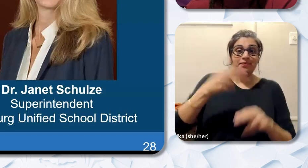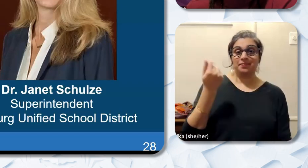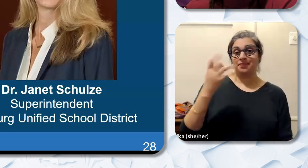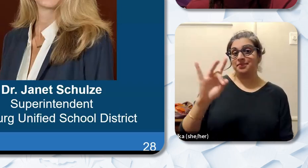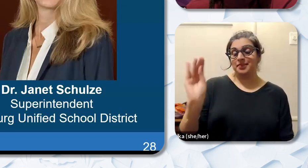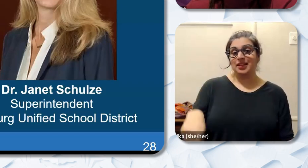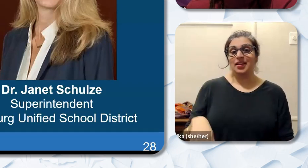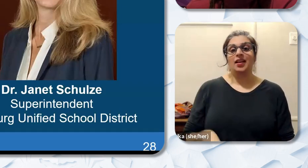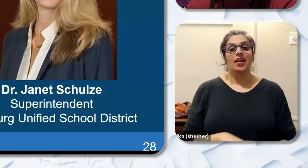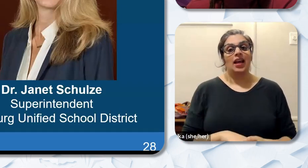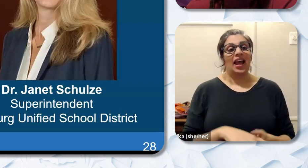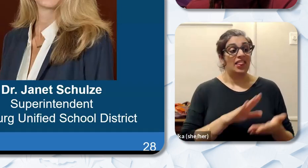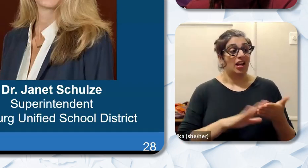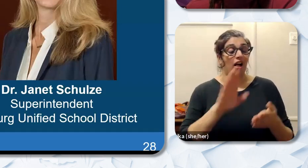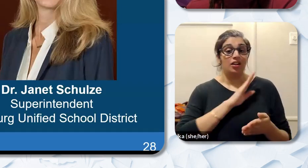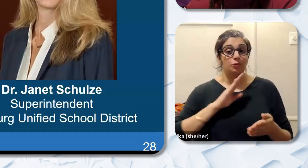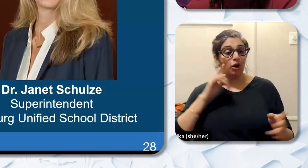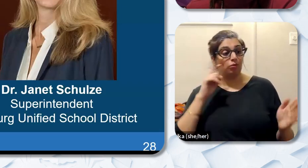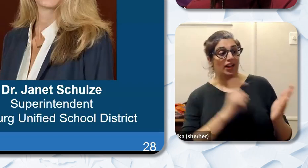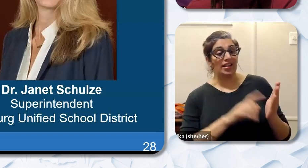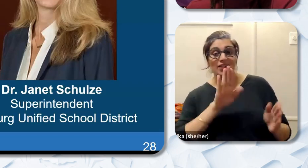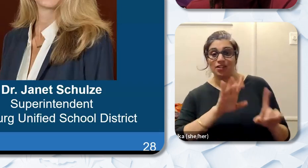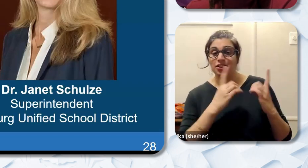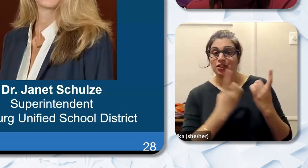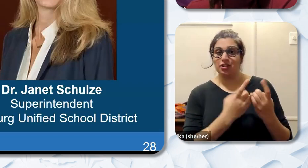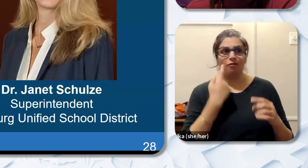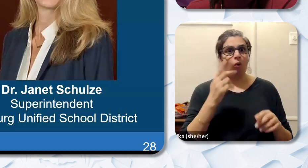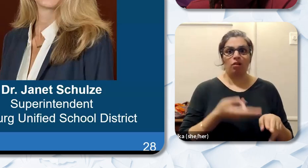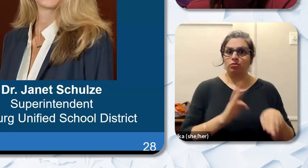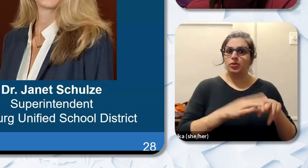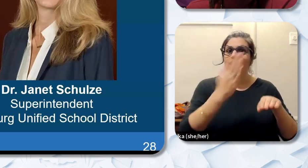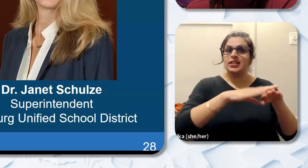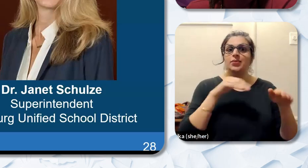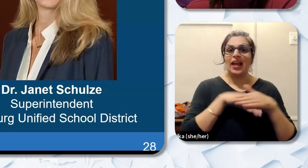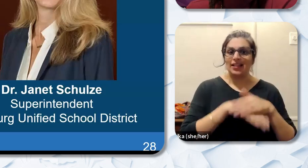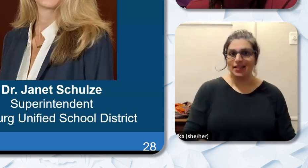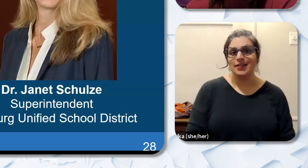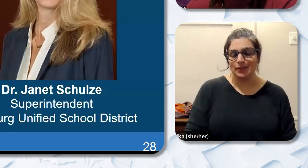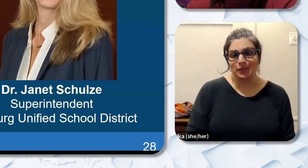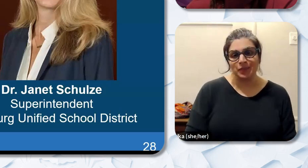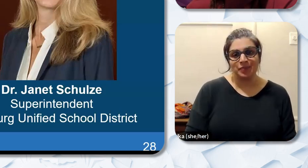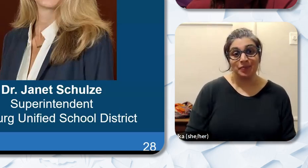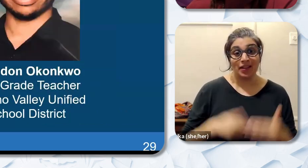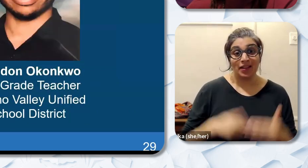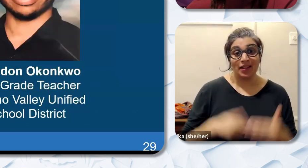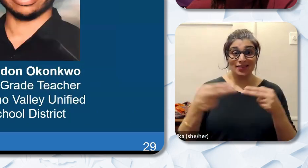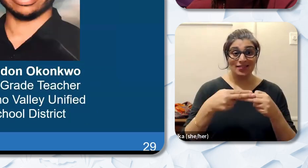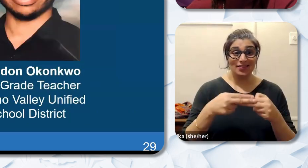Board for increases in access to advanced placement courses. Next slide please. Third